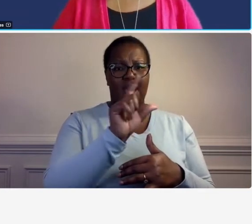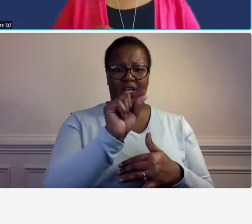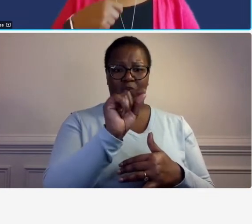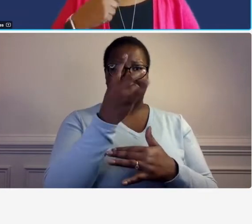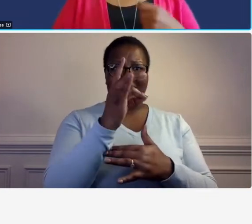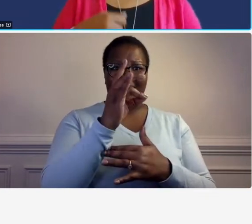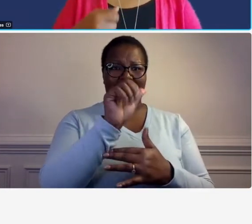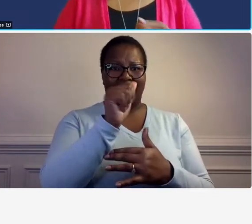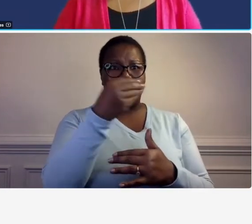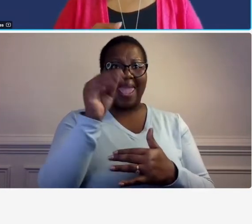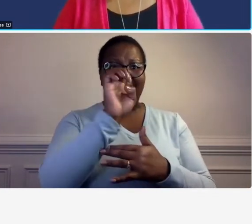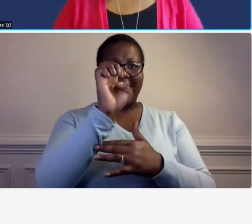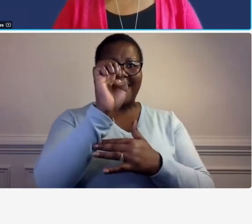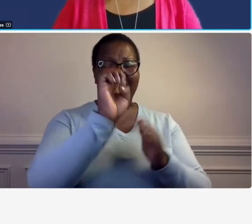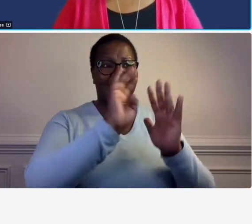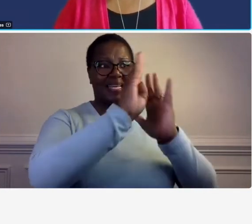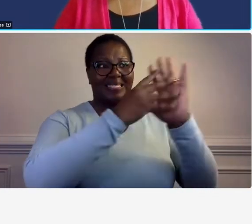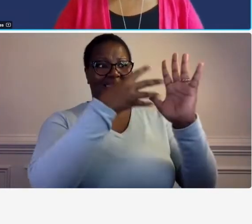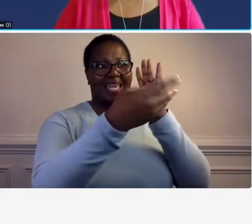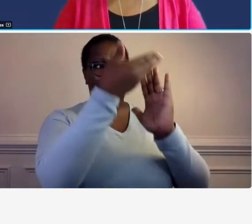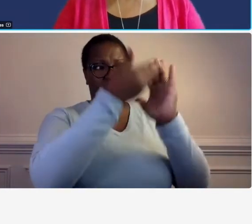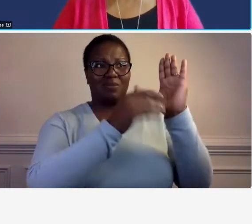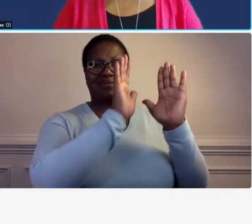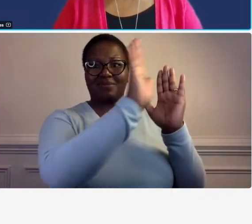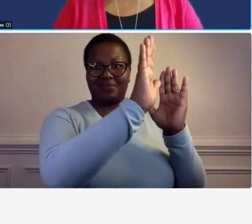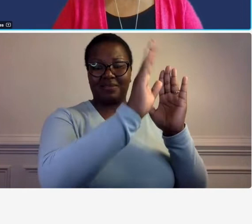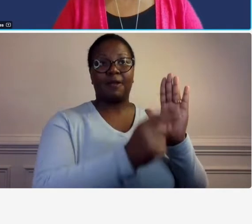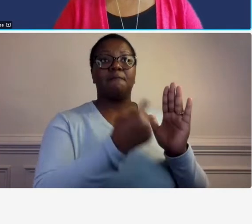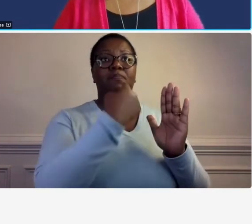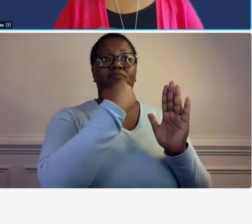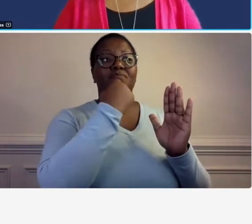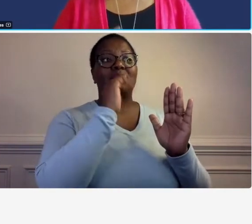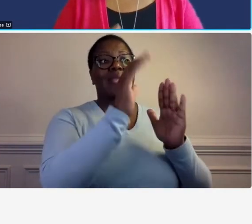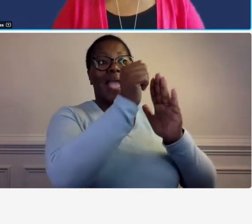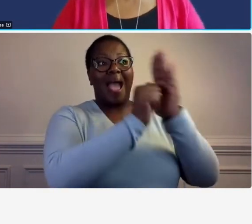the early early companies that got contracts early under that schedule there was an amendment